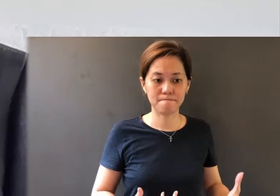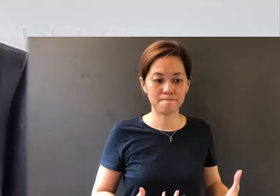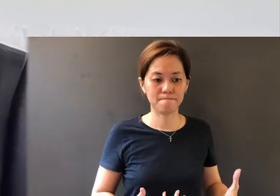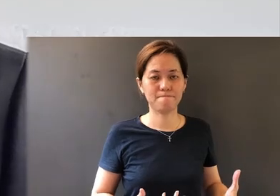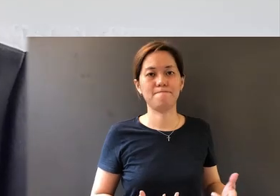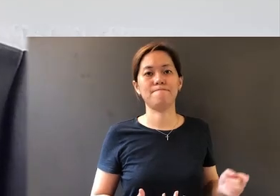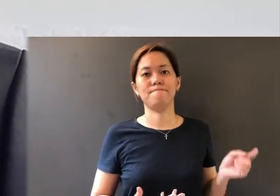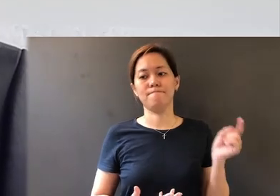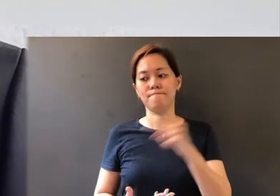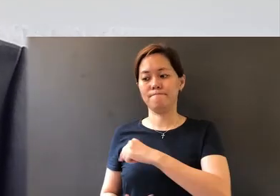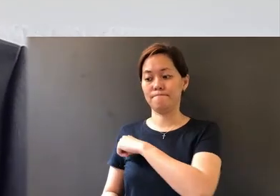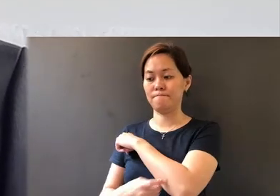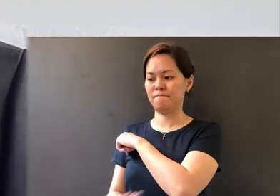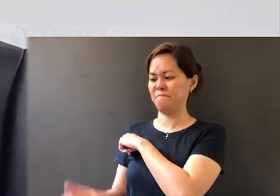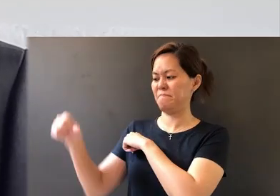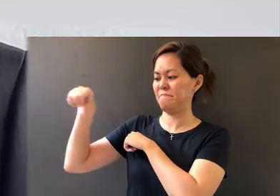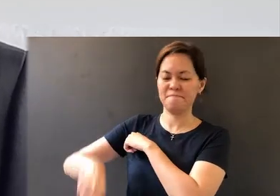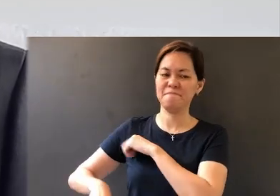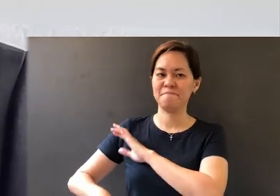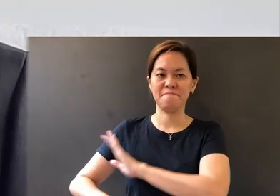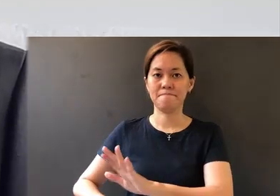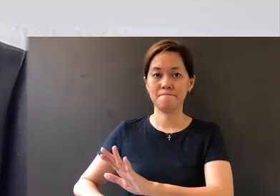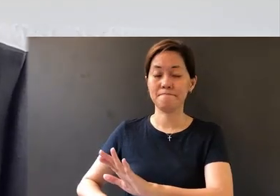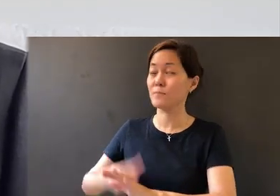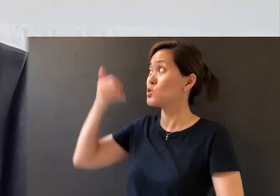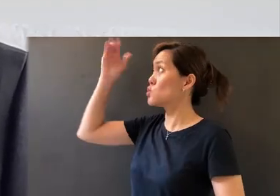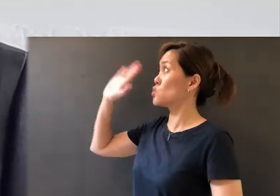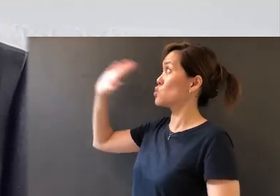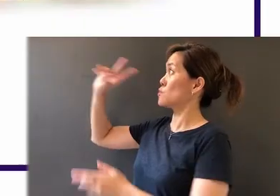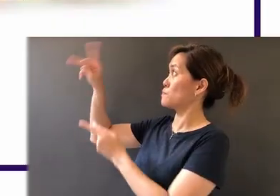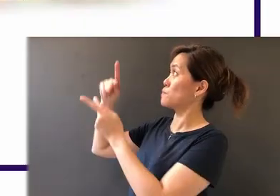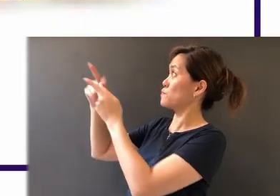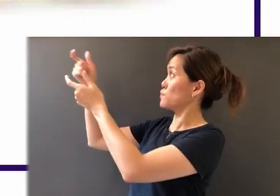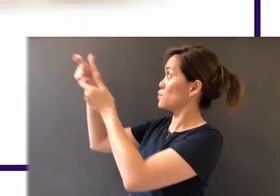temptation, and accept God's perfect gift. But what